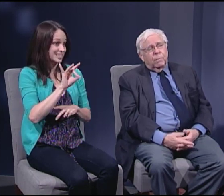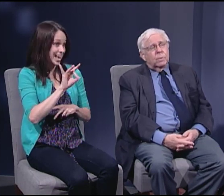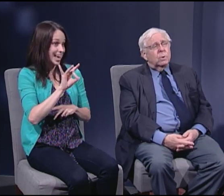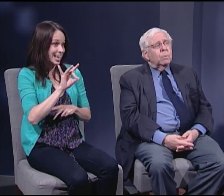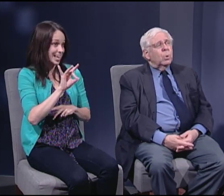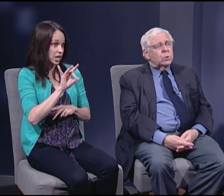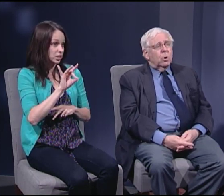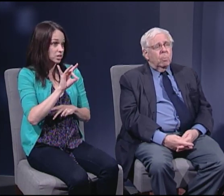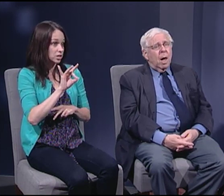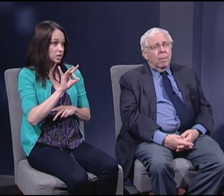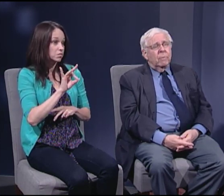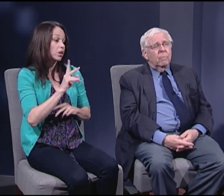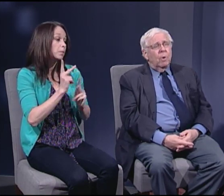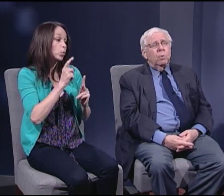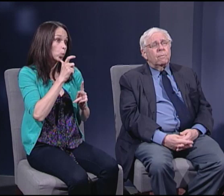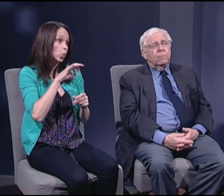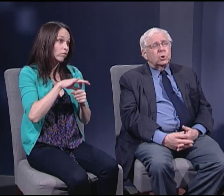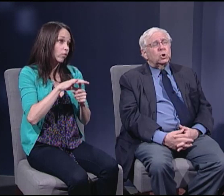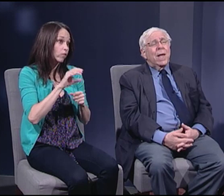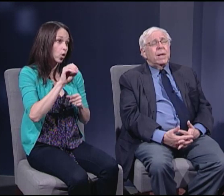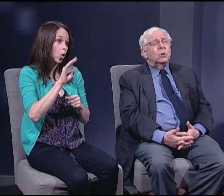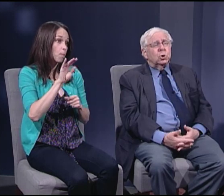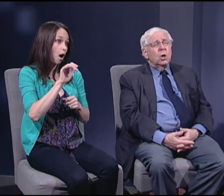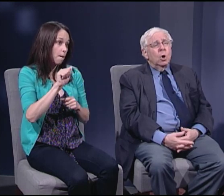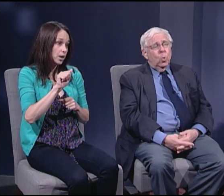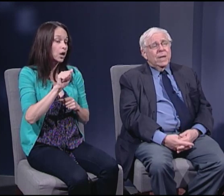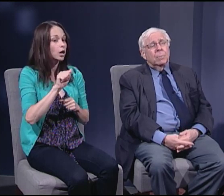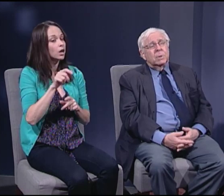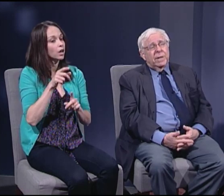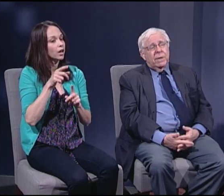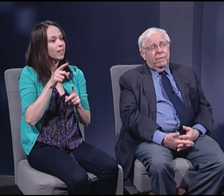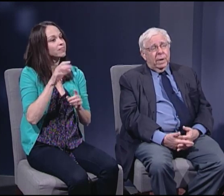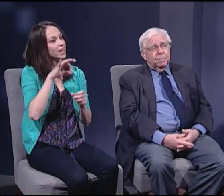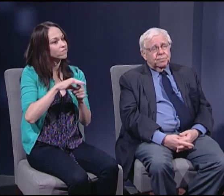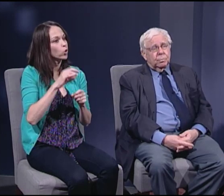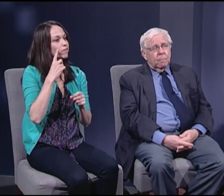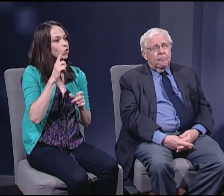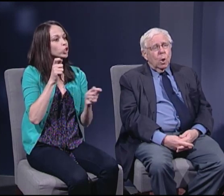for President Obama voted for change we can believe in.